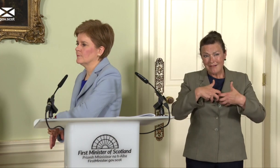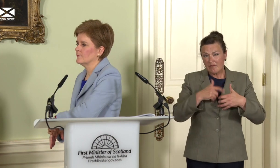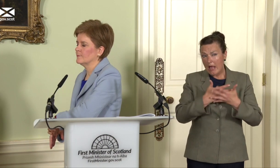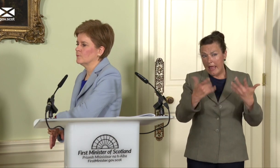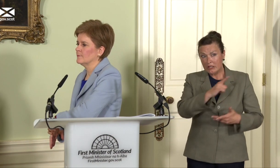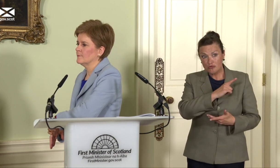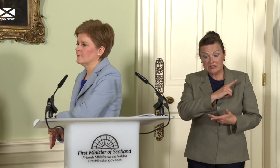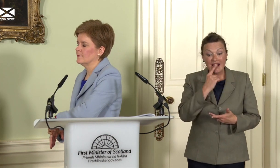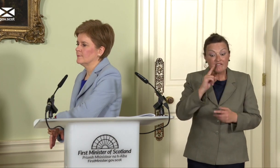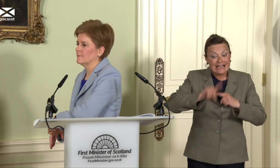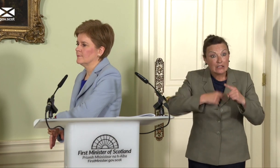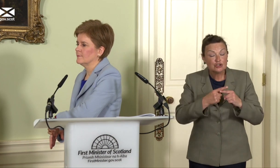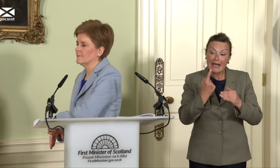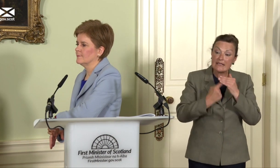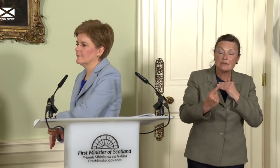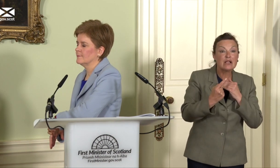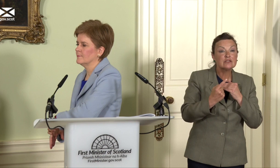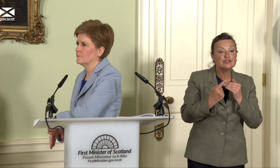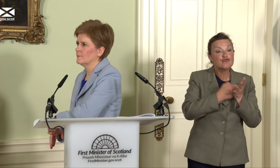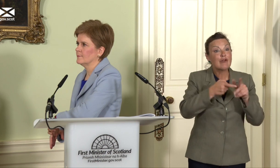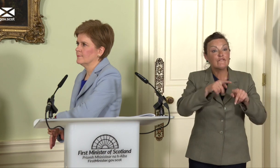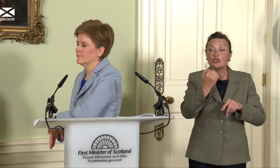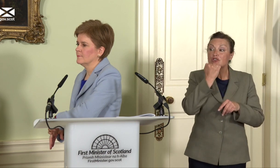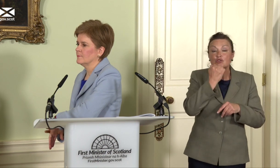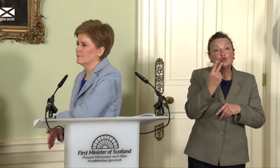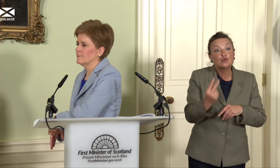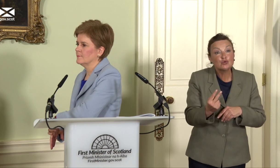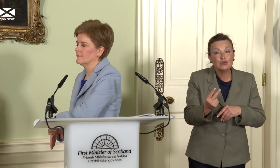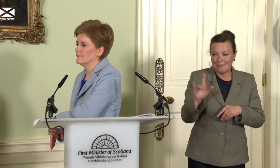indyref2 next year, that independence supporters are simply going to run out of patience?